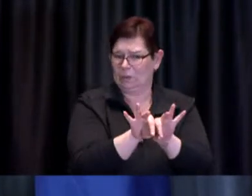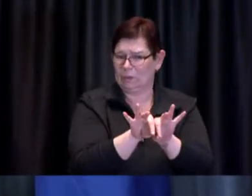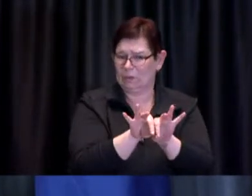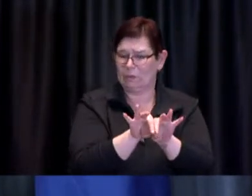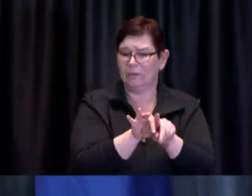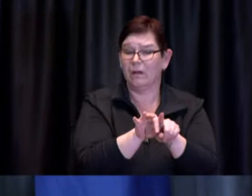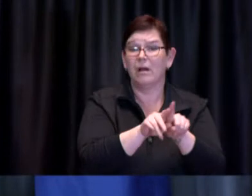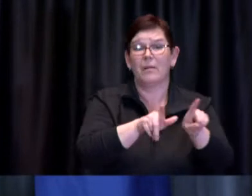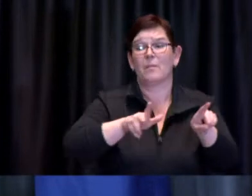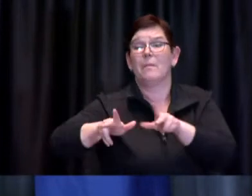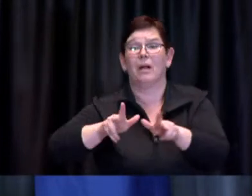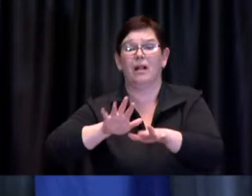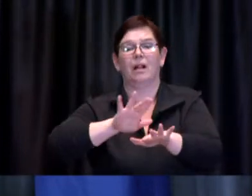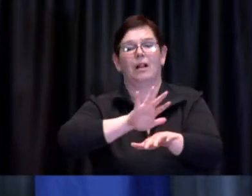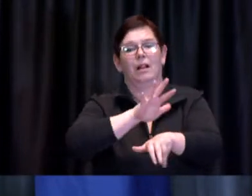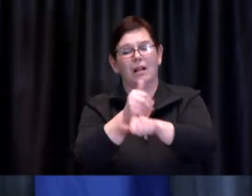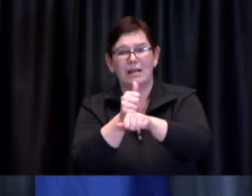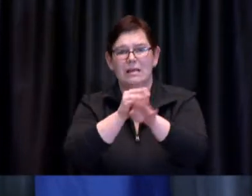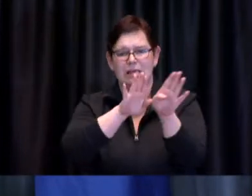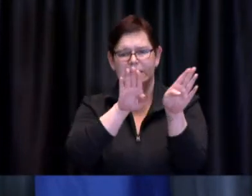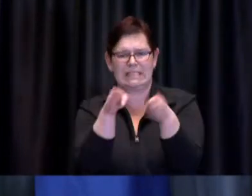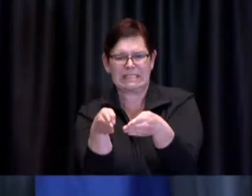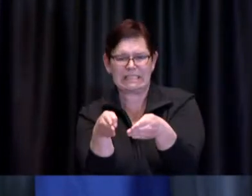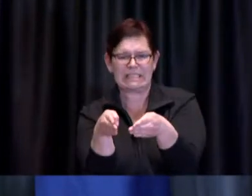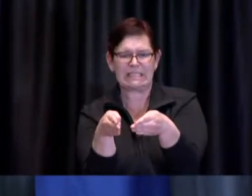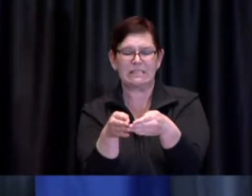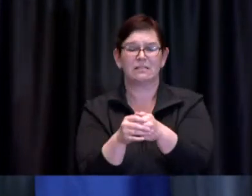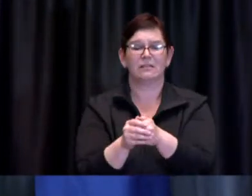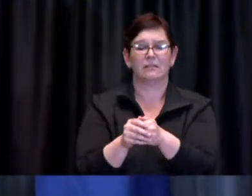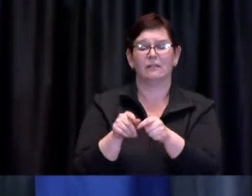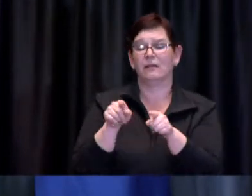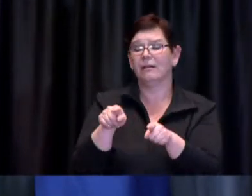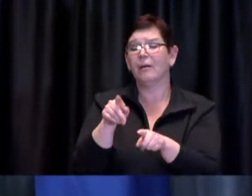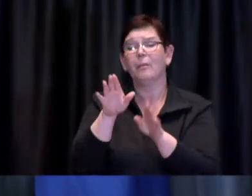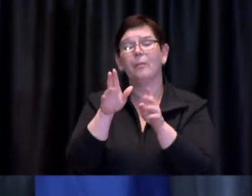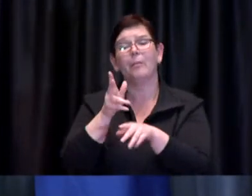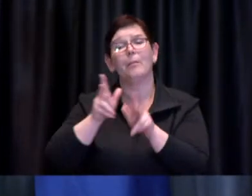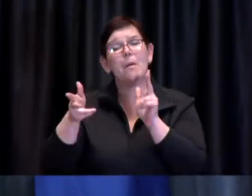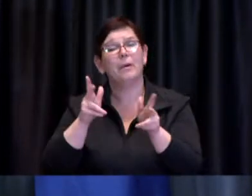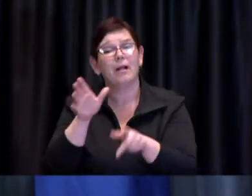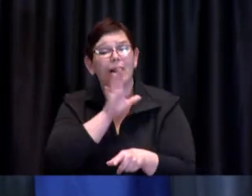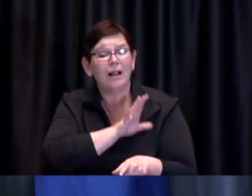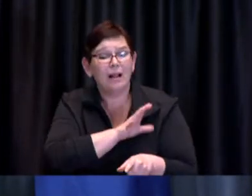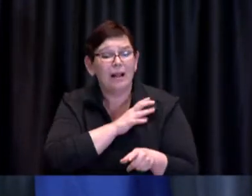I would say that mobile clinics are are being provided largely through our Ontario Health